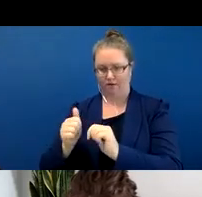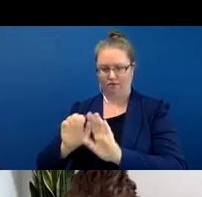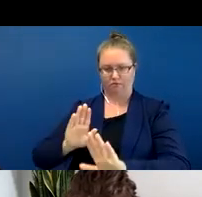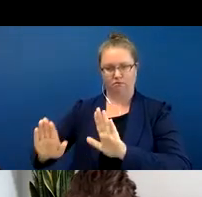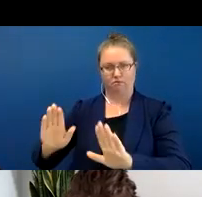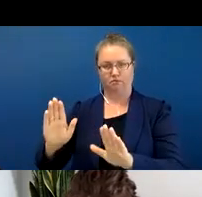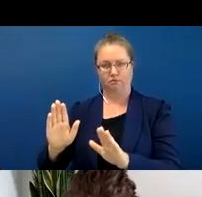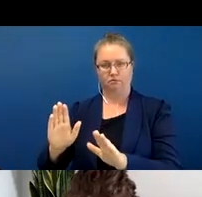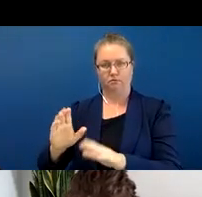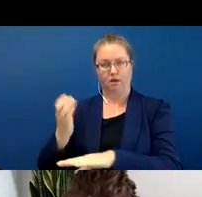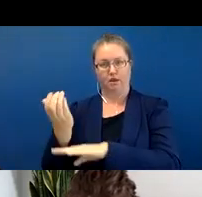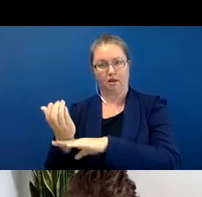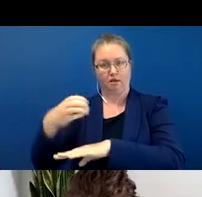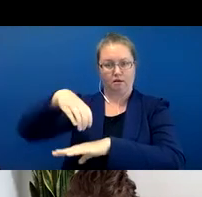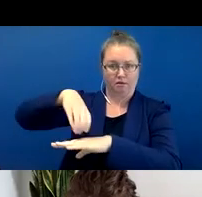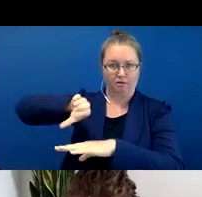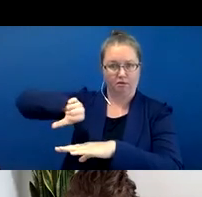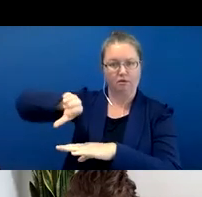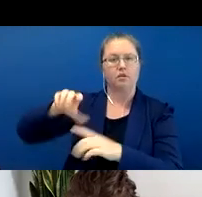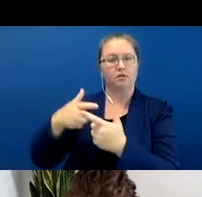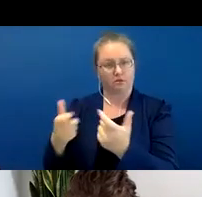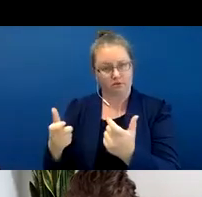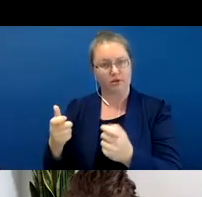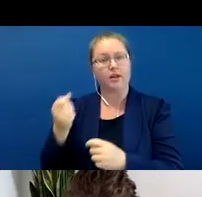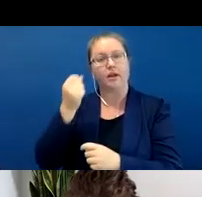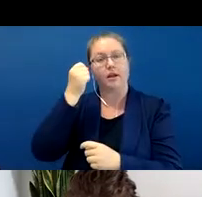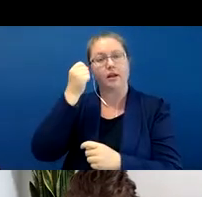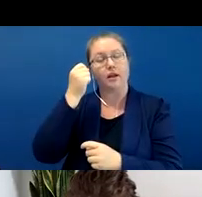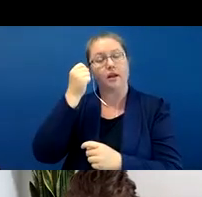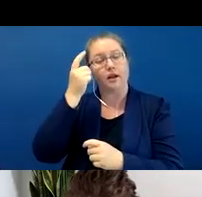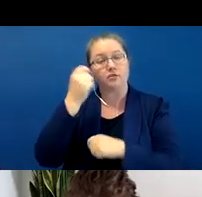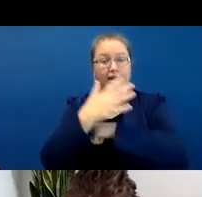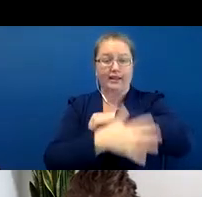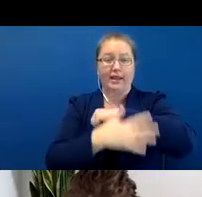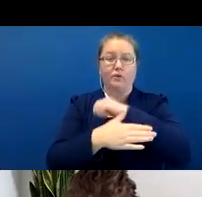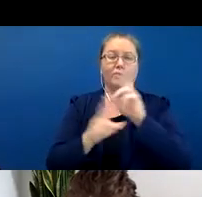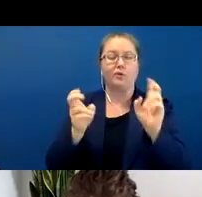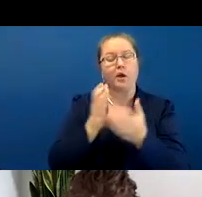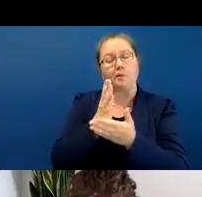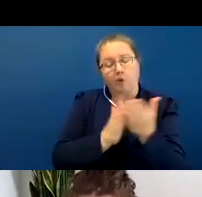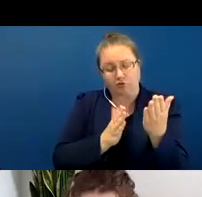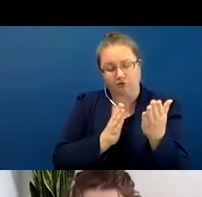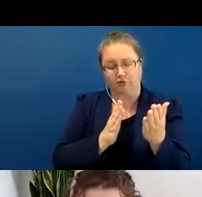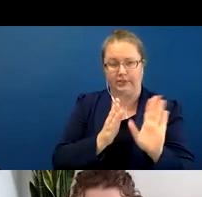classified object. But it's partially productive in Navajo and the note I have here is not